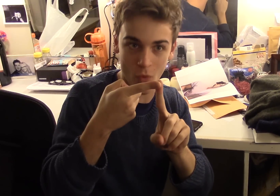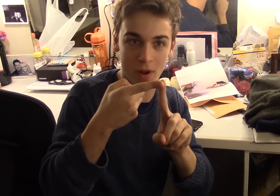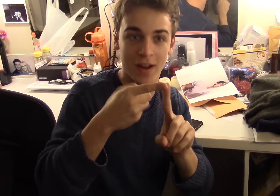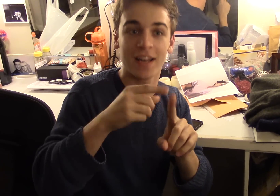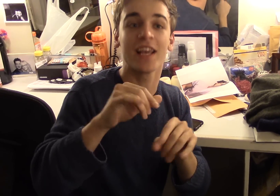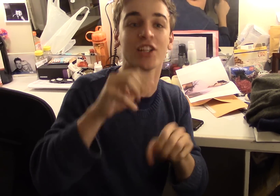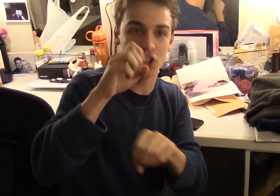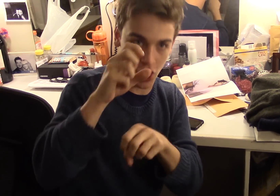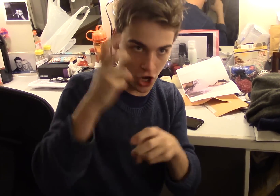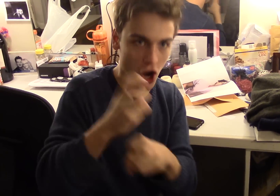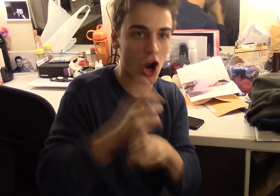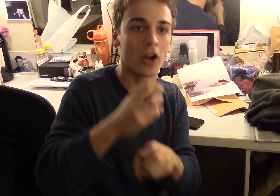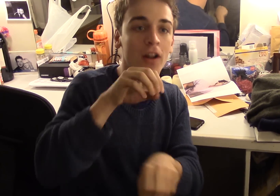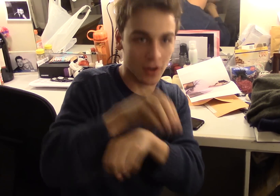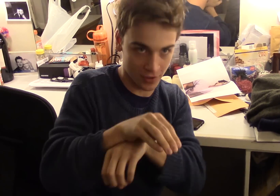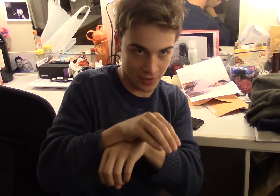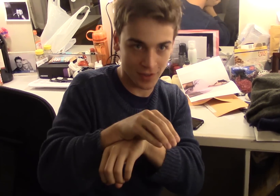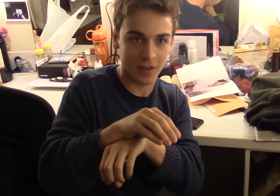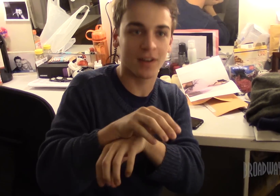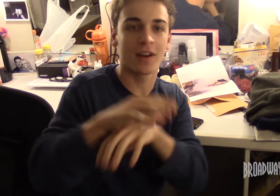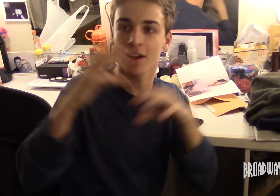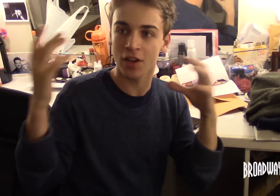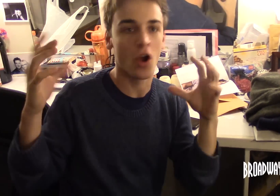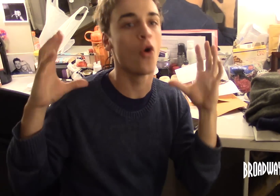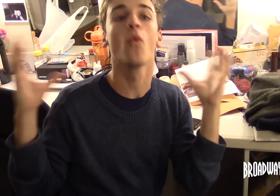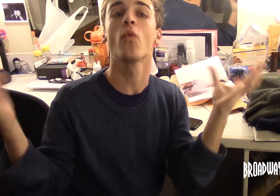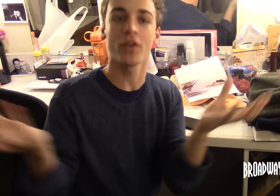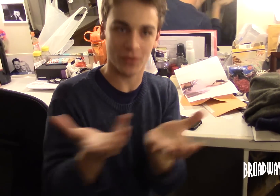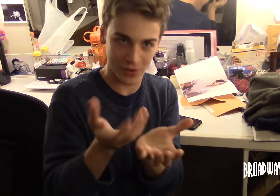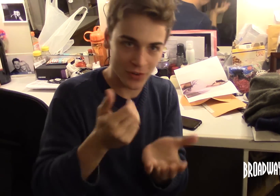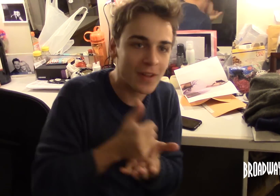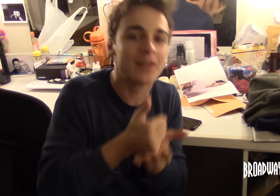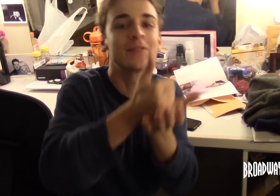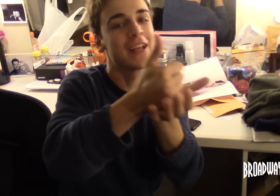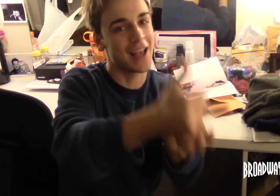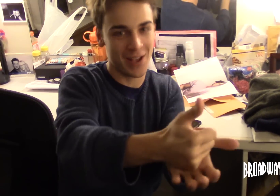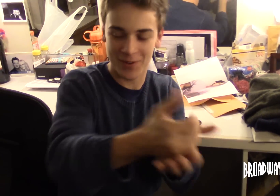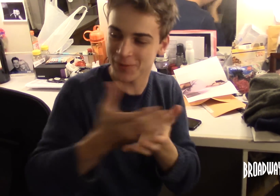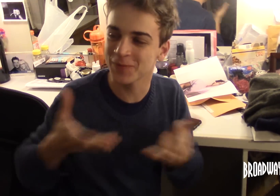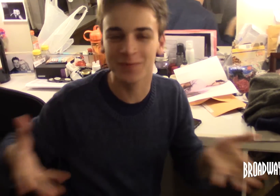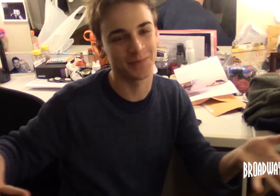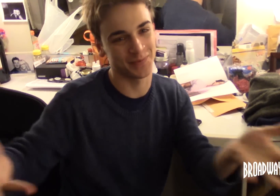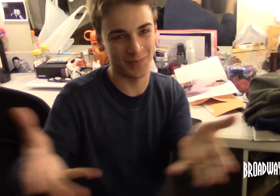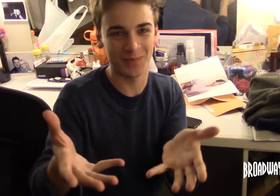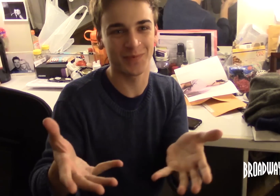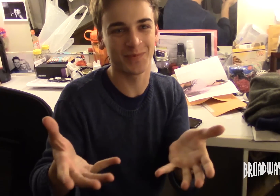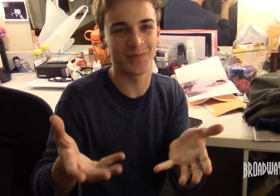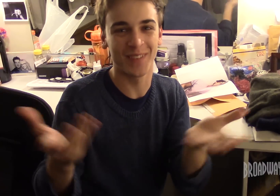when it's hard a hard night, all of us help each other and